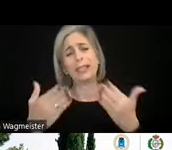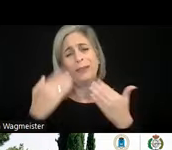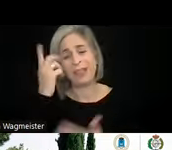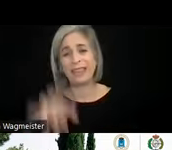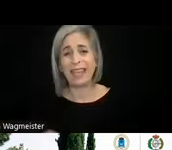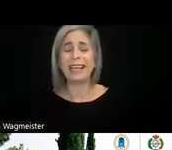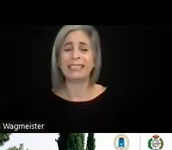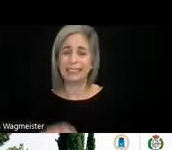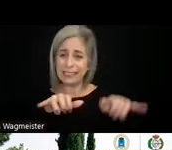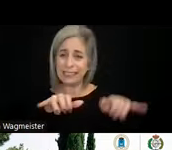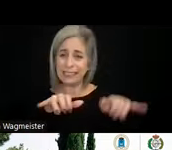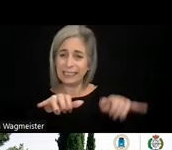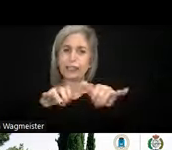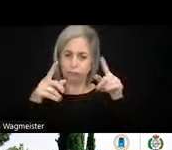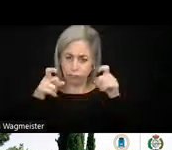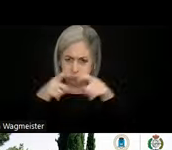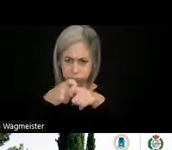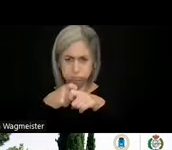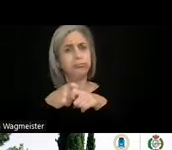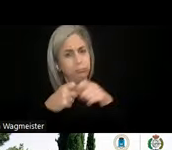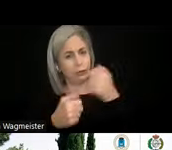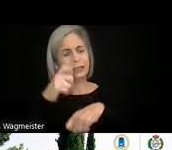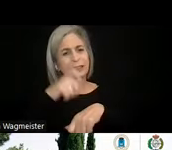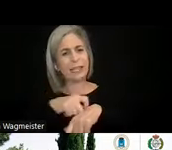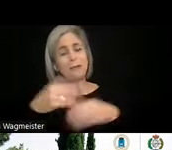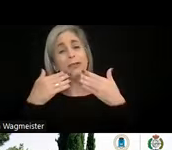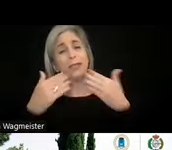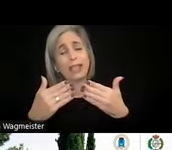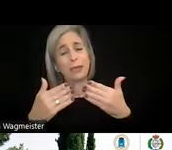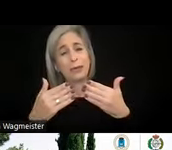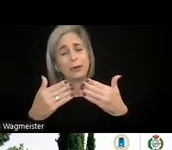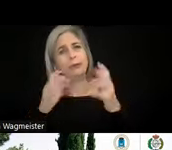Standards are complex matters, so very well done to be very pedagogical in this.